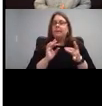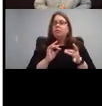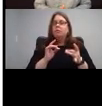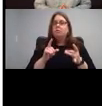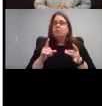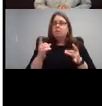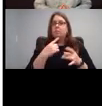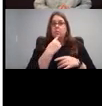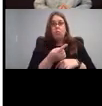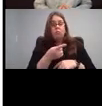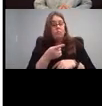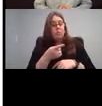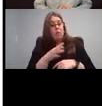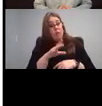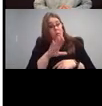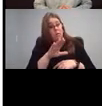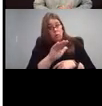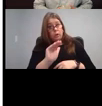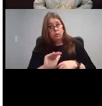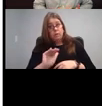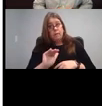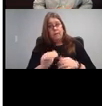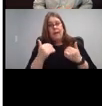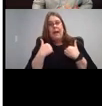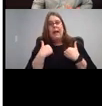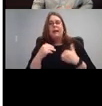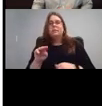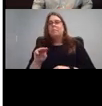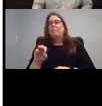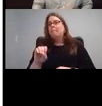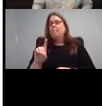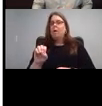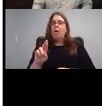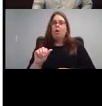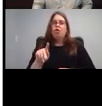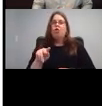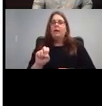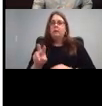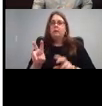child has a moderate hearing loss. Okay. And it's like, okay,